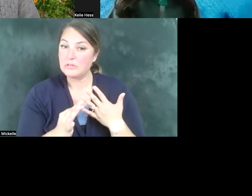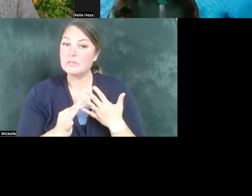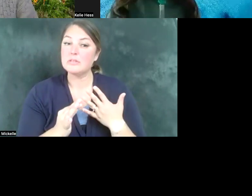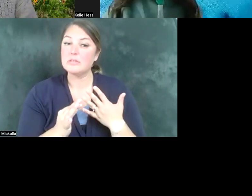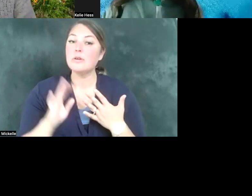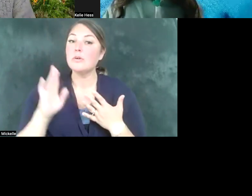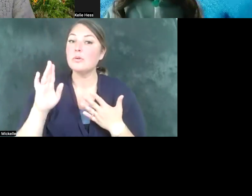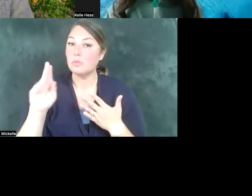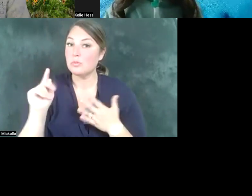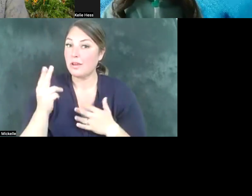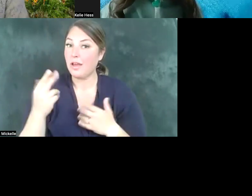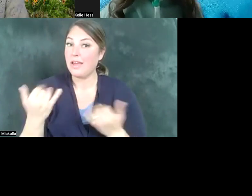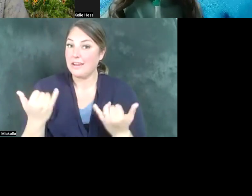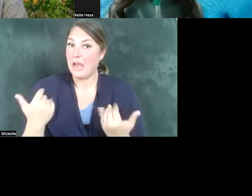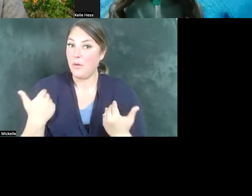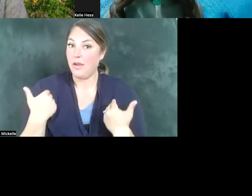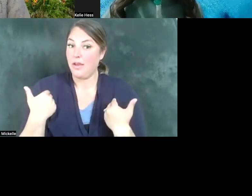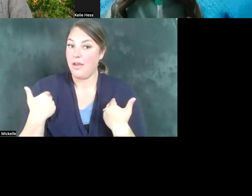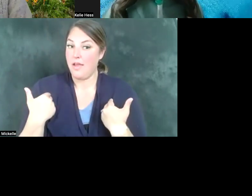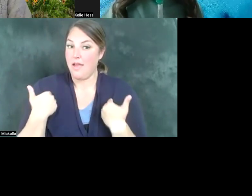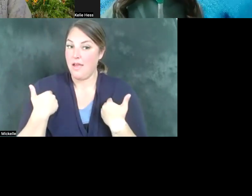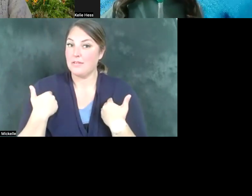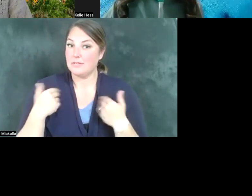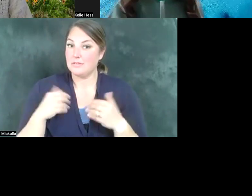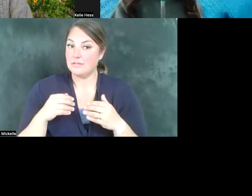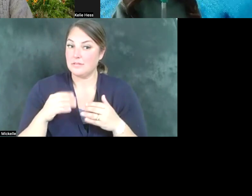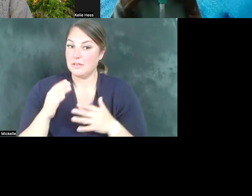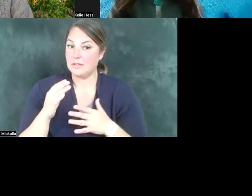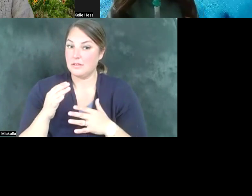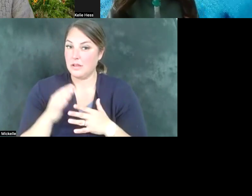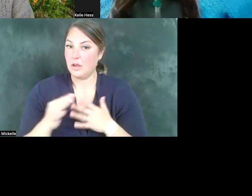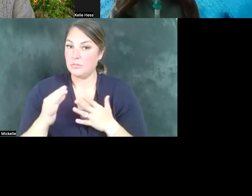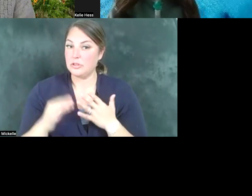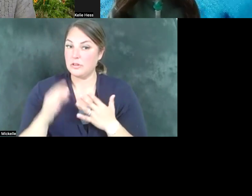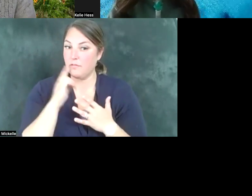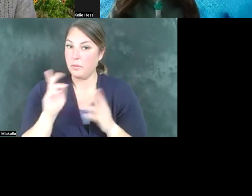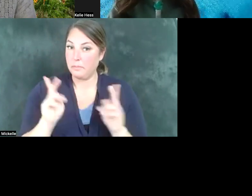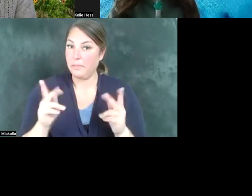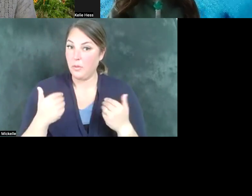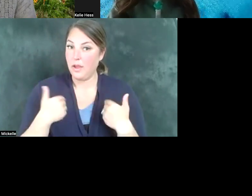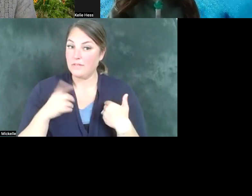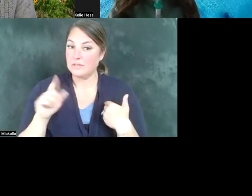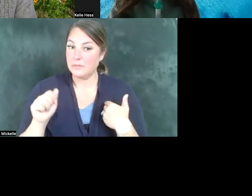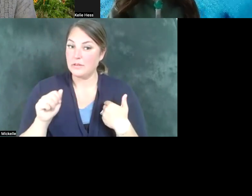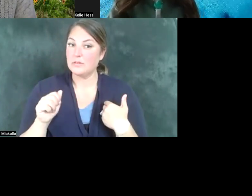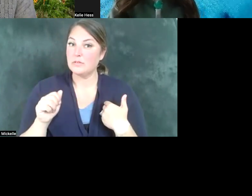Utah now has the now has the option for folks with disabilities who qualify to